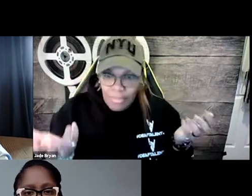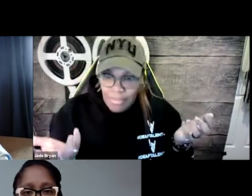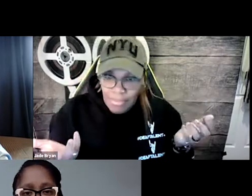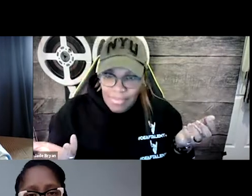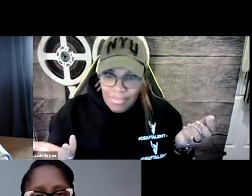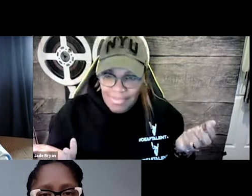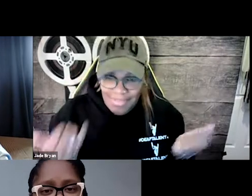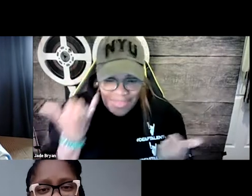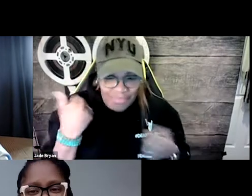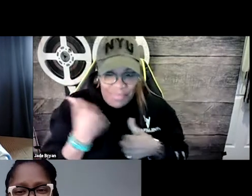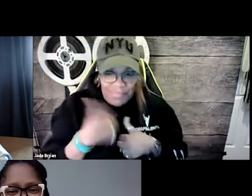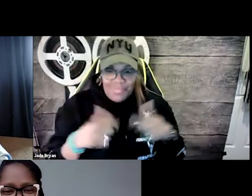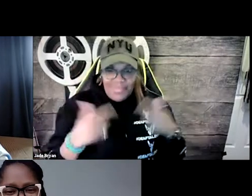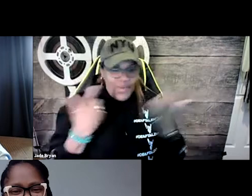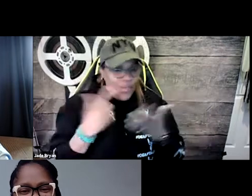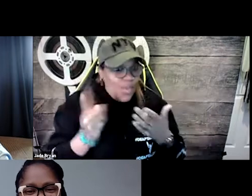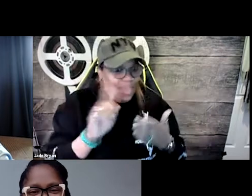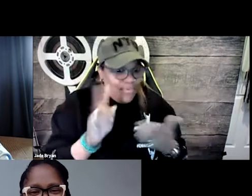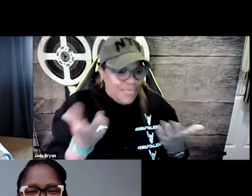Yeah, if I remember to do so. (chuckles)